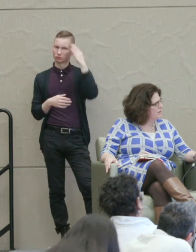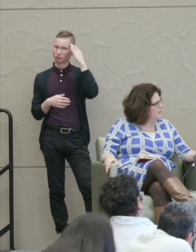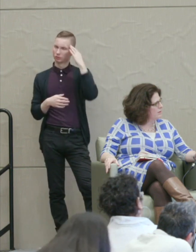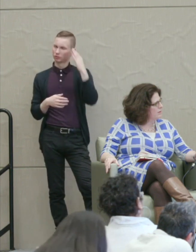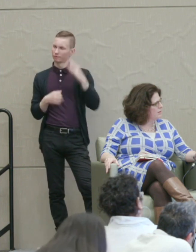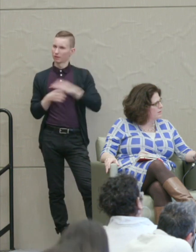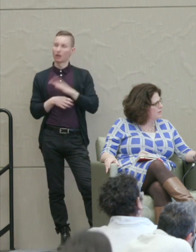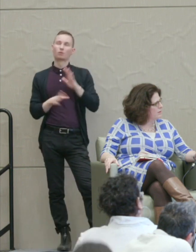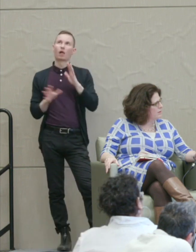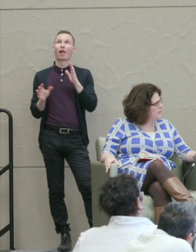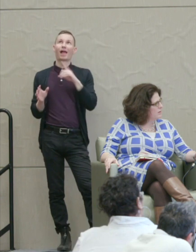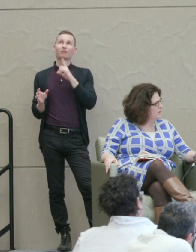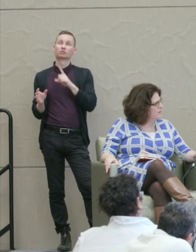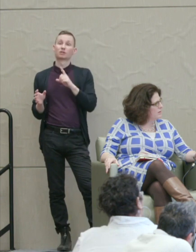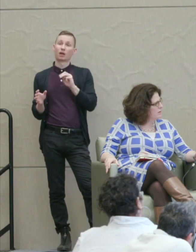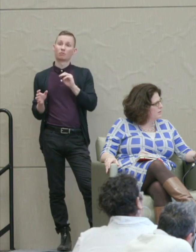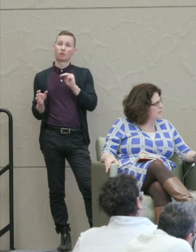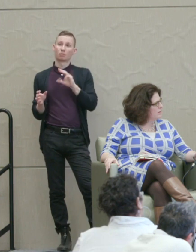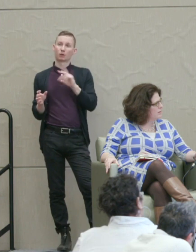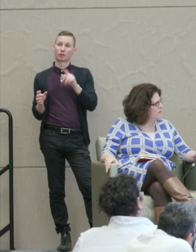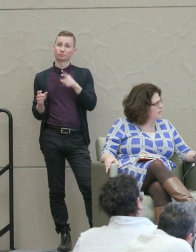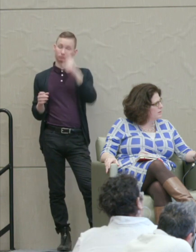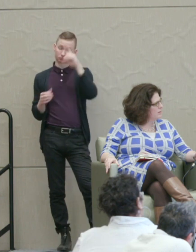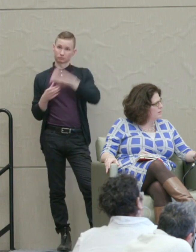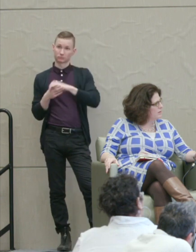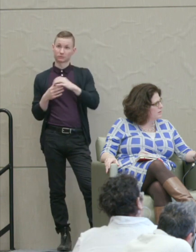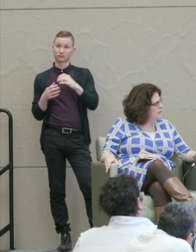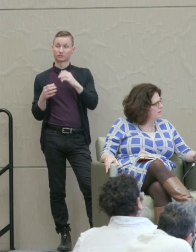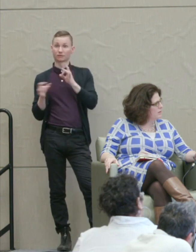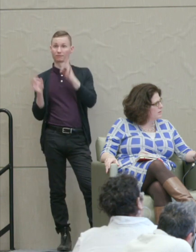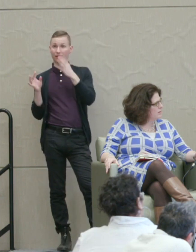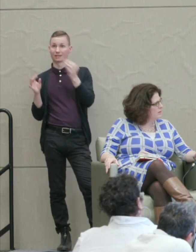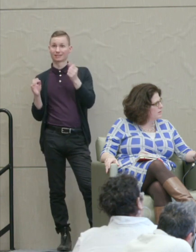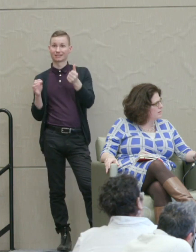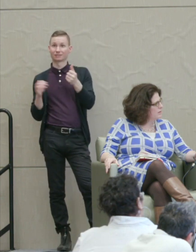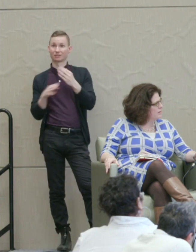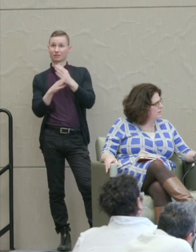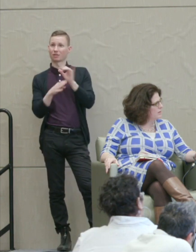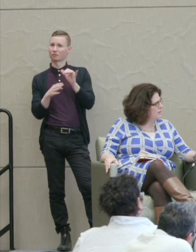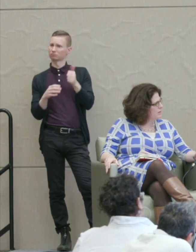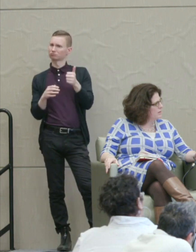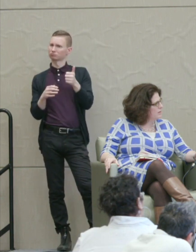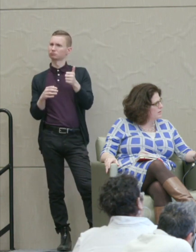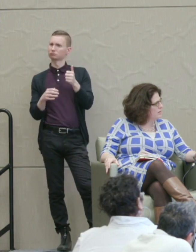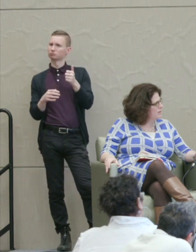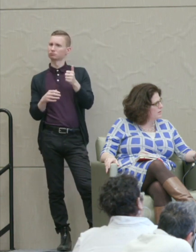And actually he did believe that violence and self-defense was perfectly legitimate.